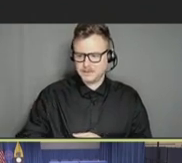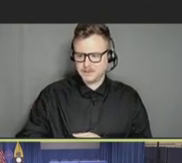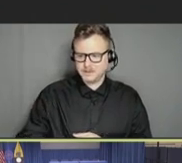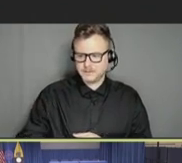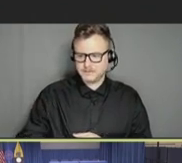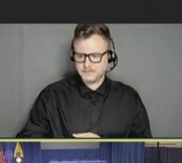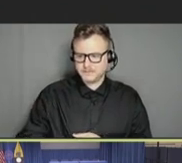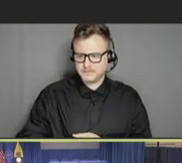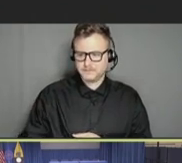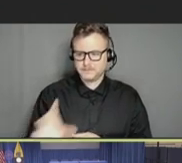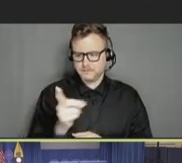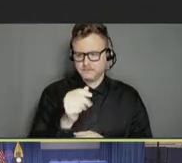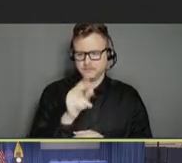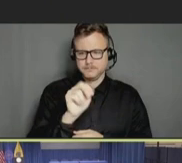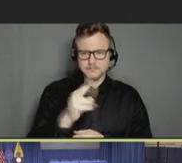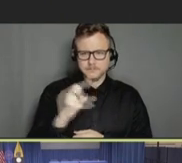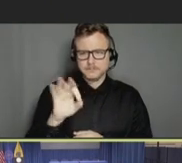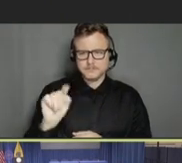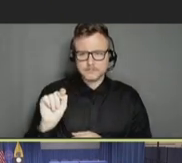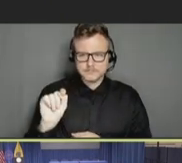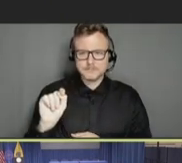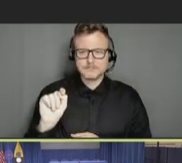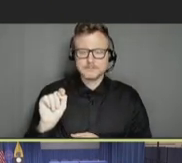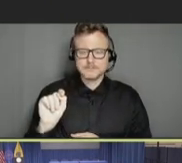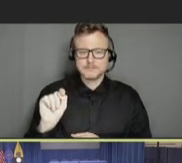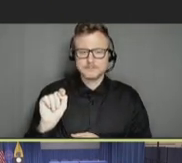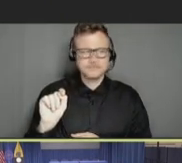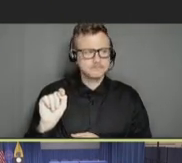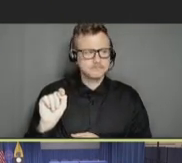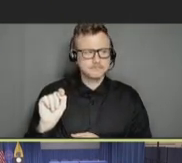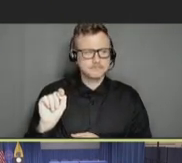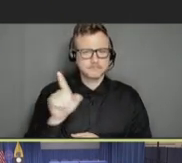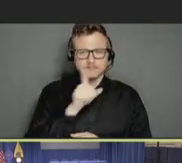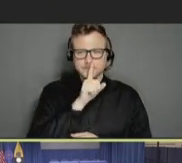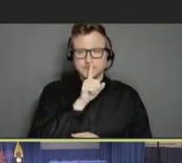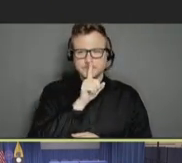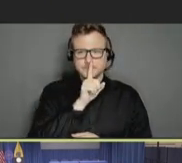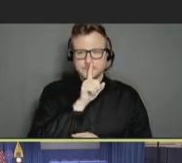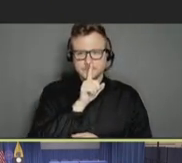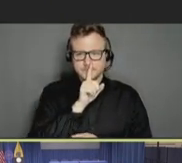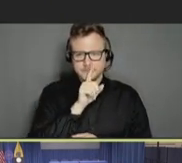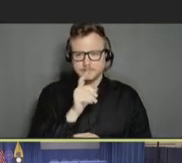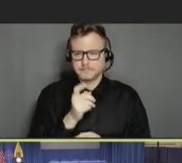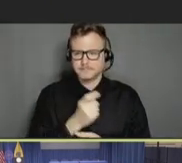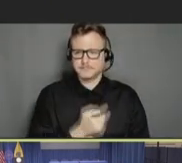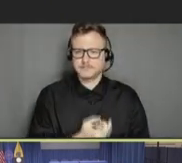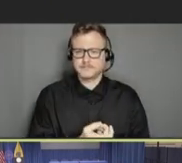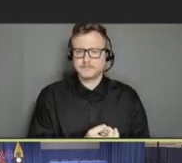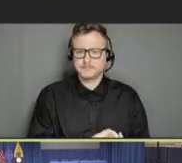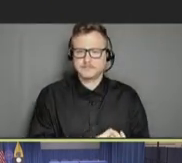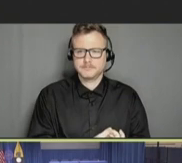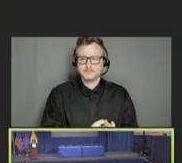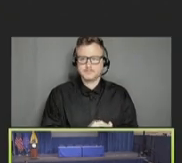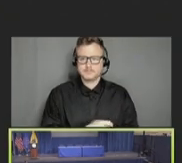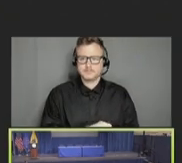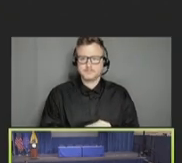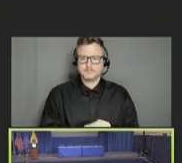Ann Aikin: Morning. Dan Hoft? Dan Hoft? Okay. He might be having some issues. We'll